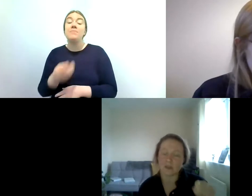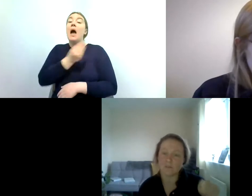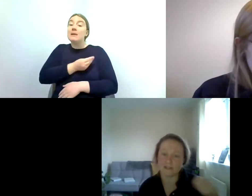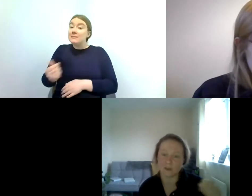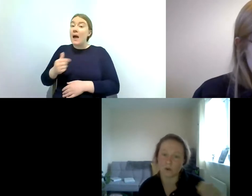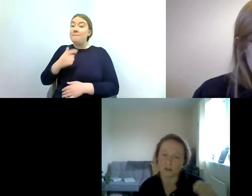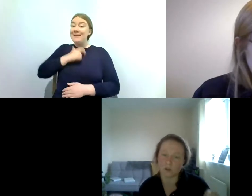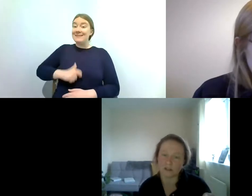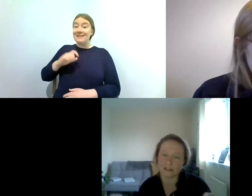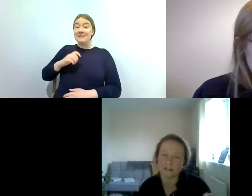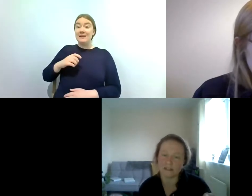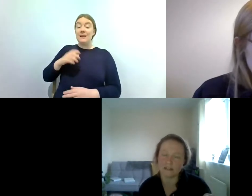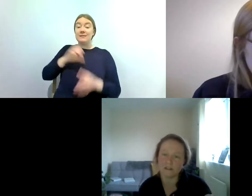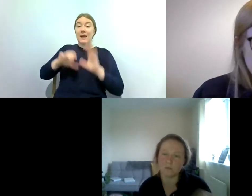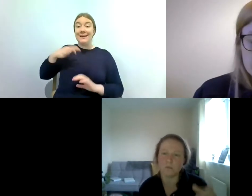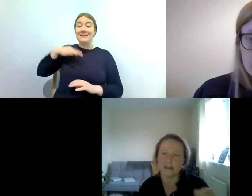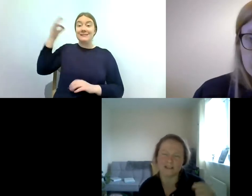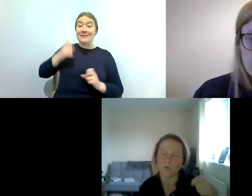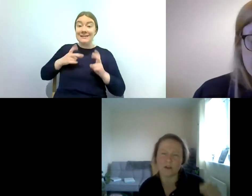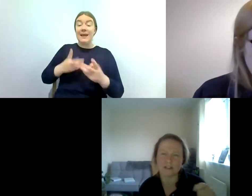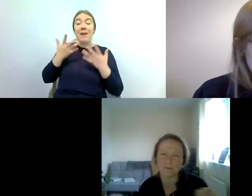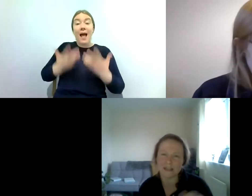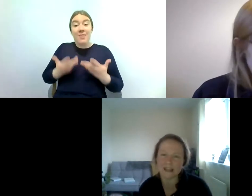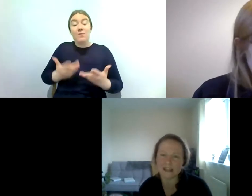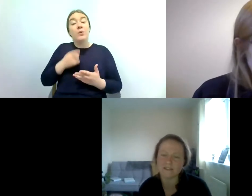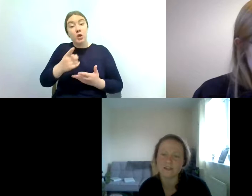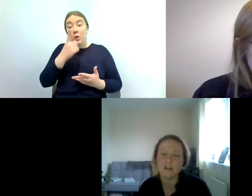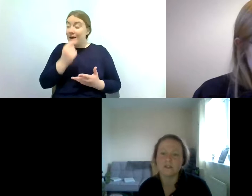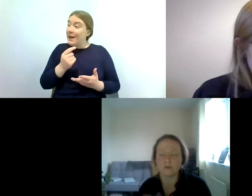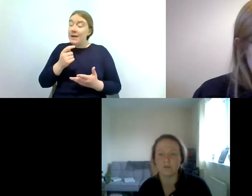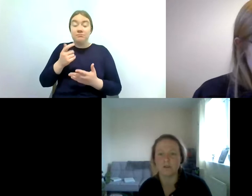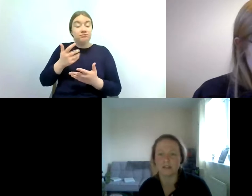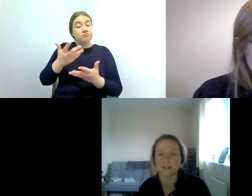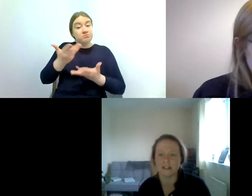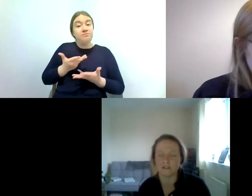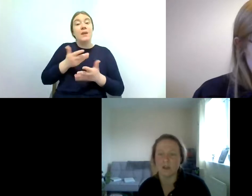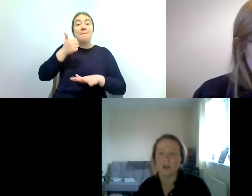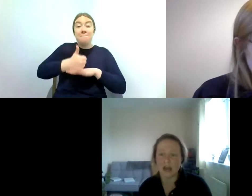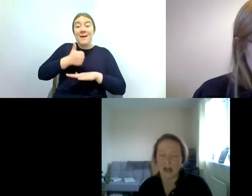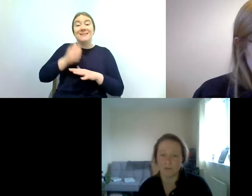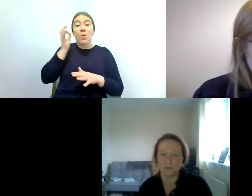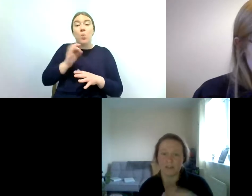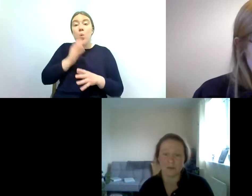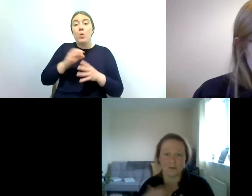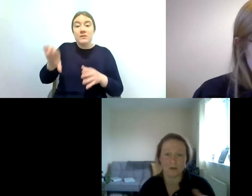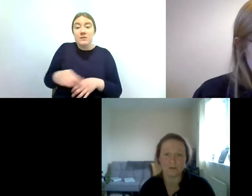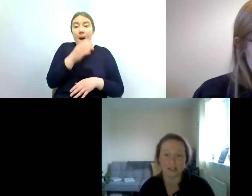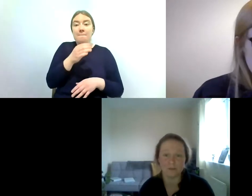basic water quality basic water sampling kits so some volunteers and sign up for both schemes